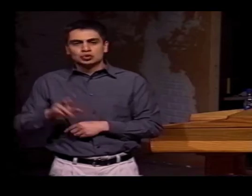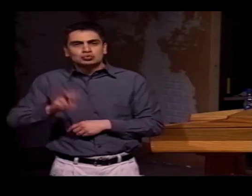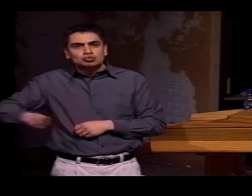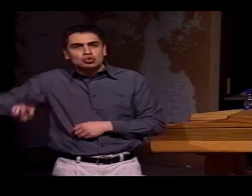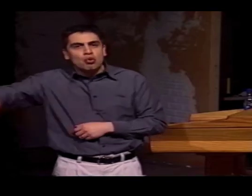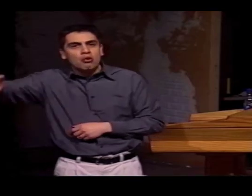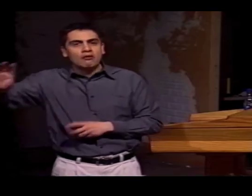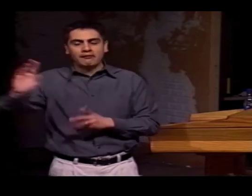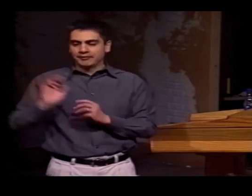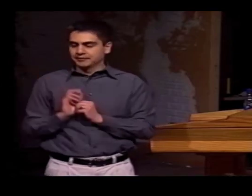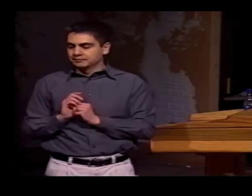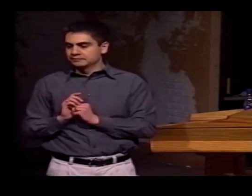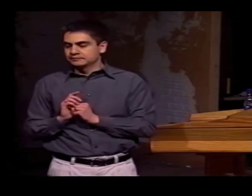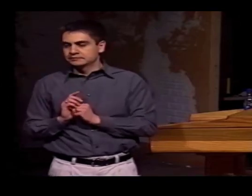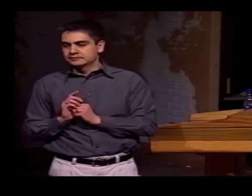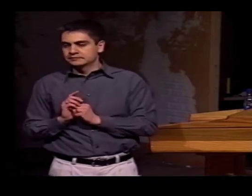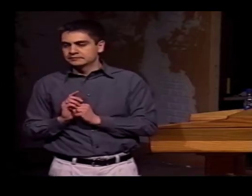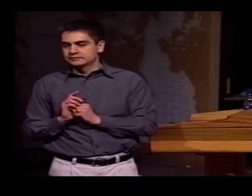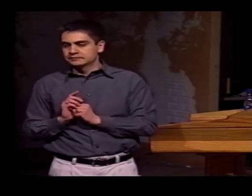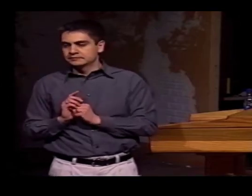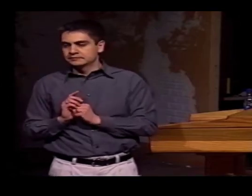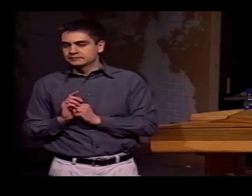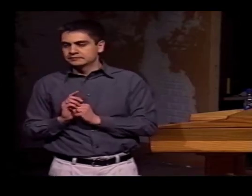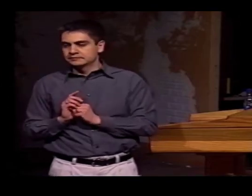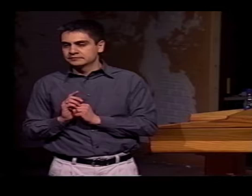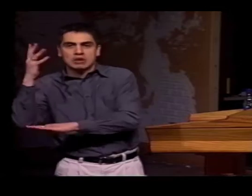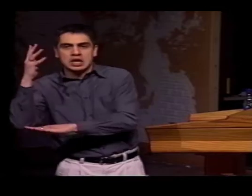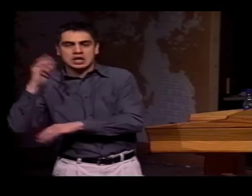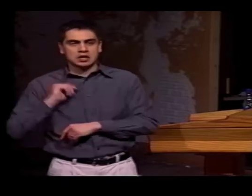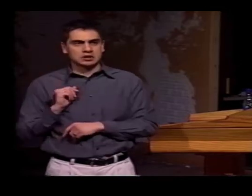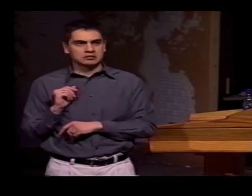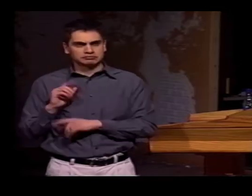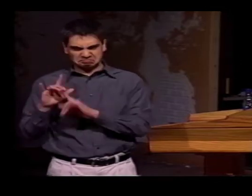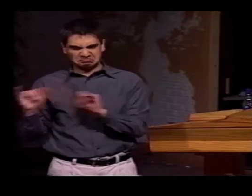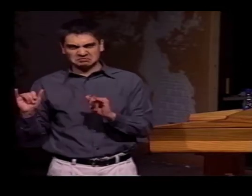"TRAVEL"... "TREE."